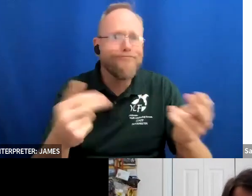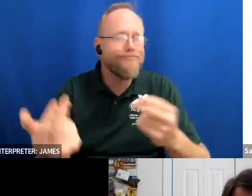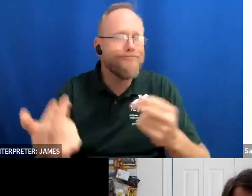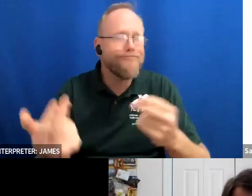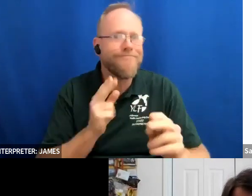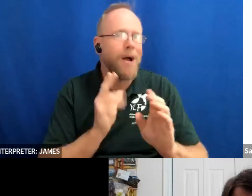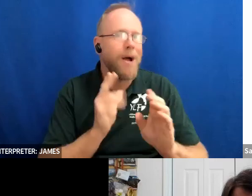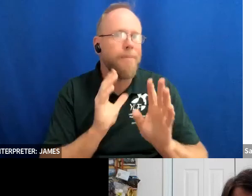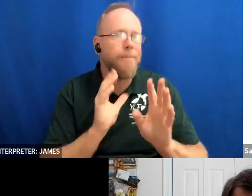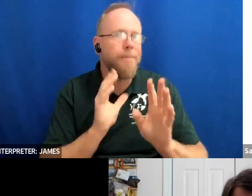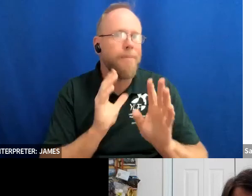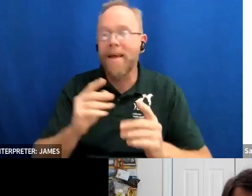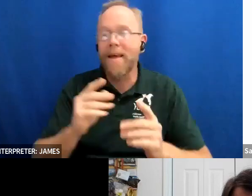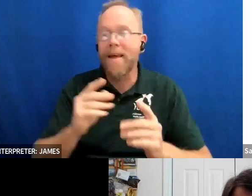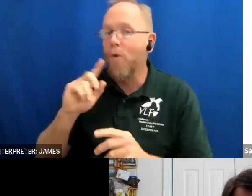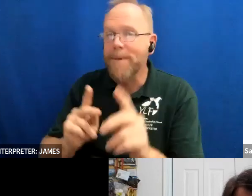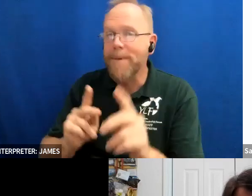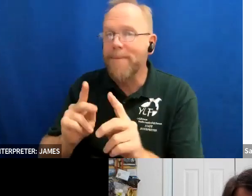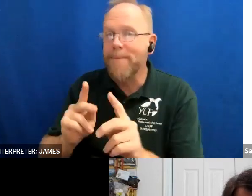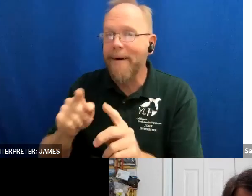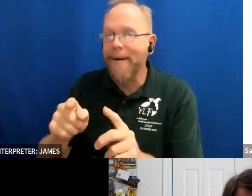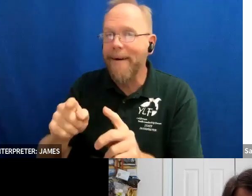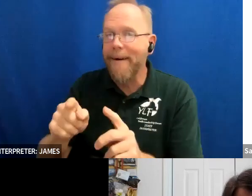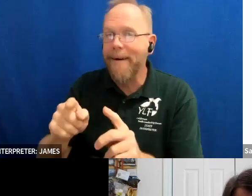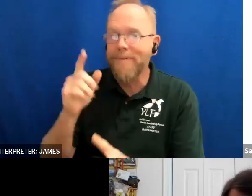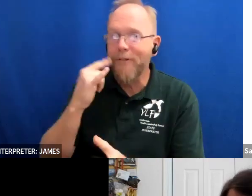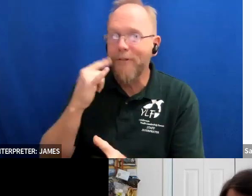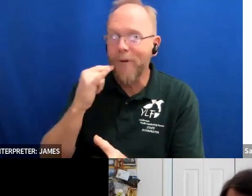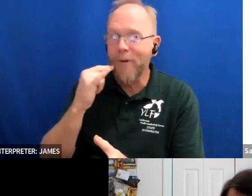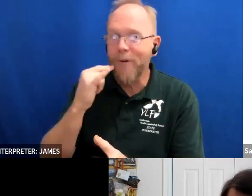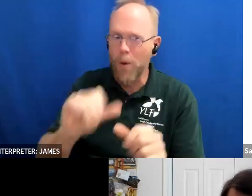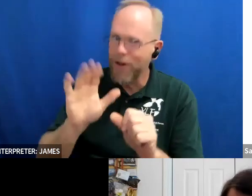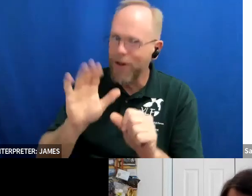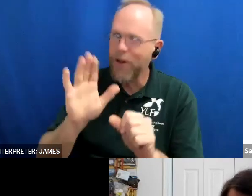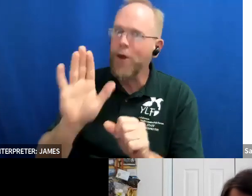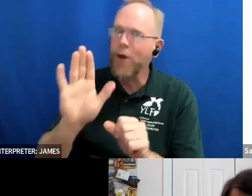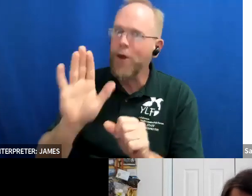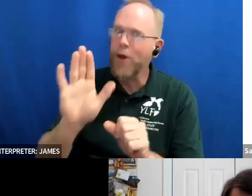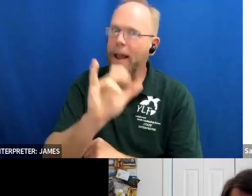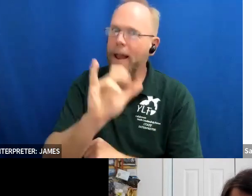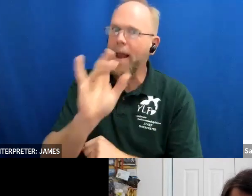i'm sure you'll be continuing on in a few minutes but we will see you all later thank you so much